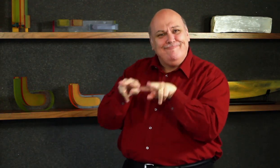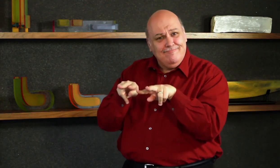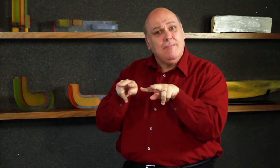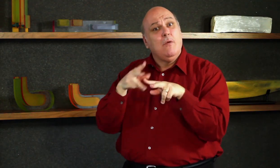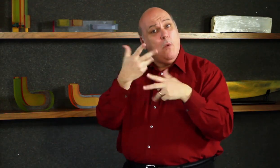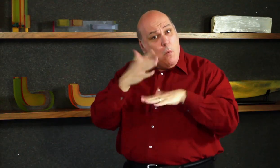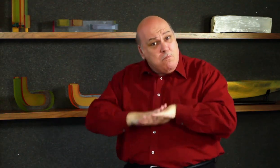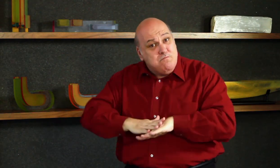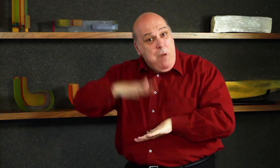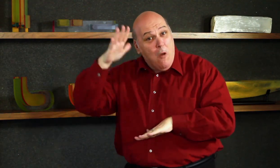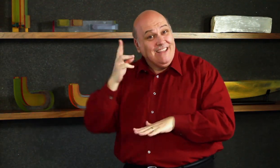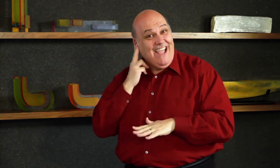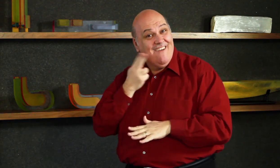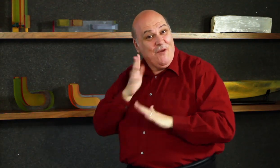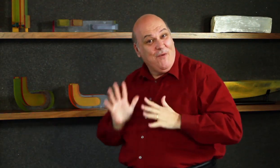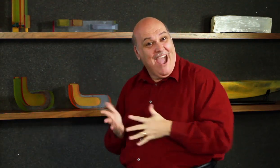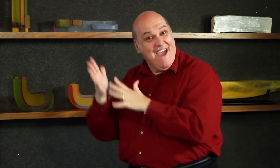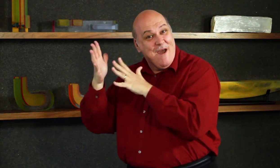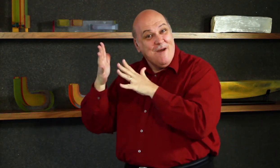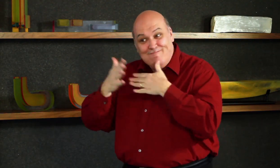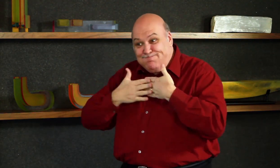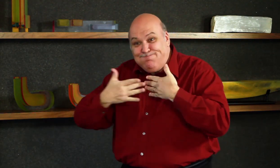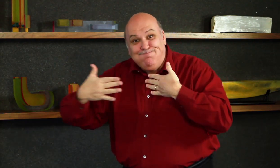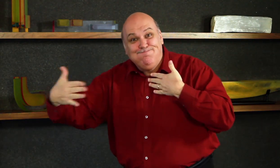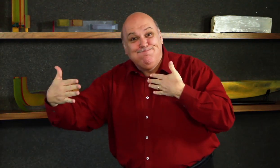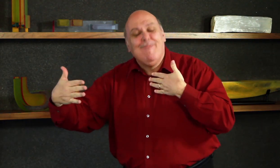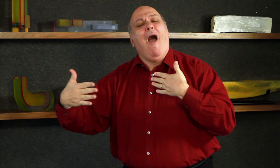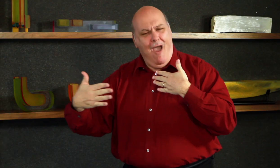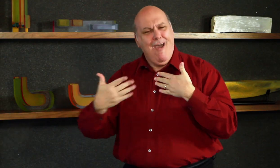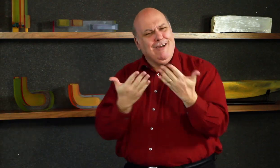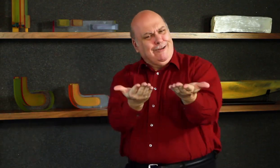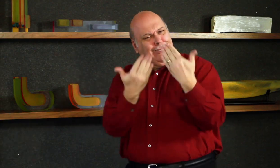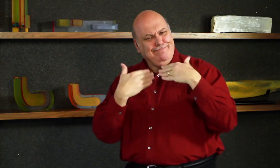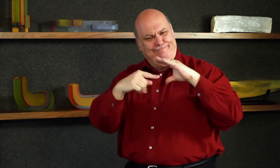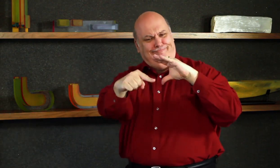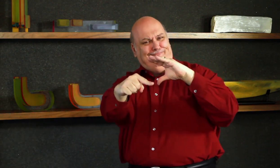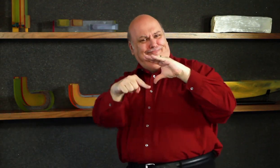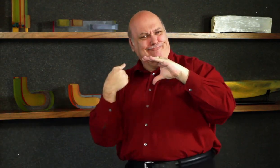We want to hear from you. Email us!